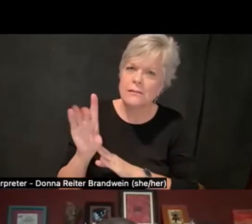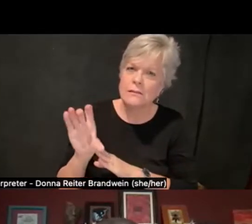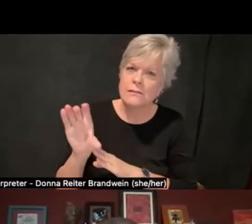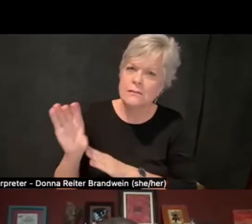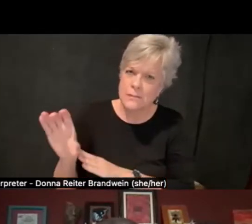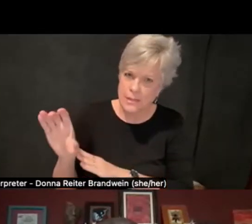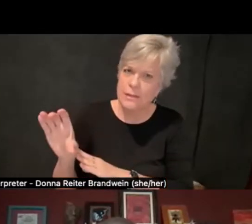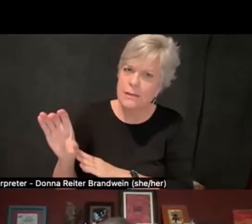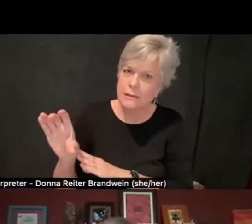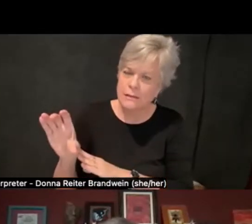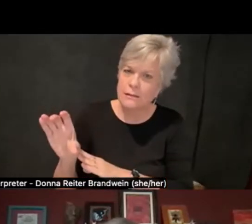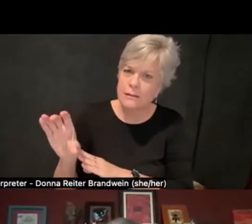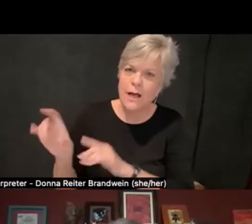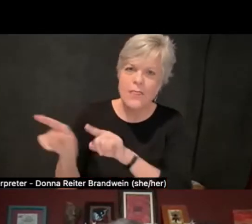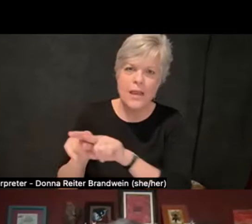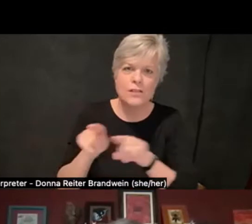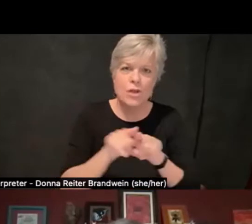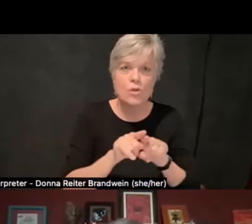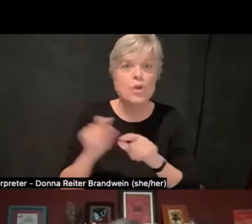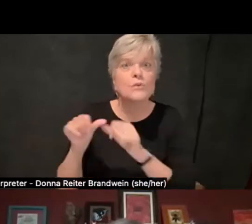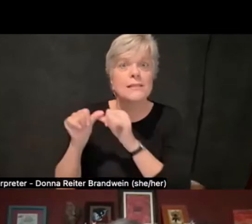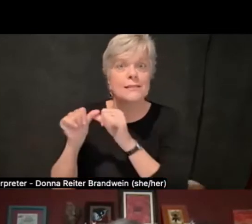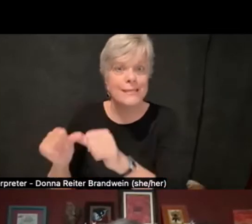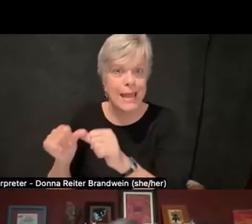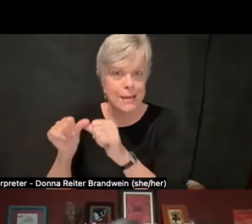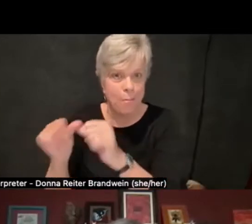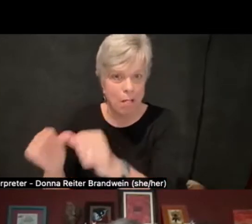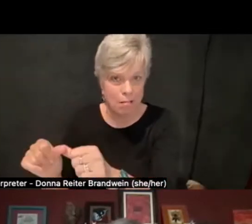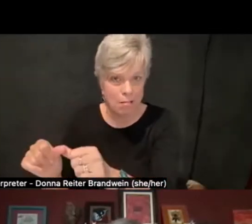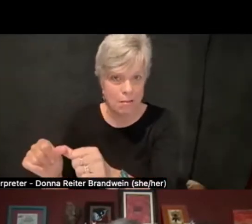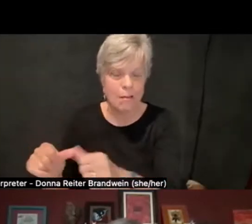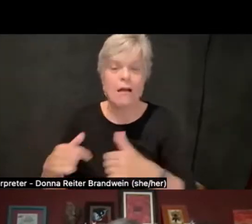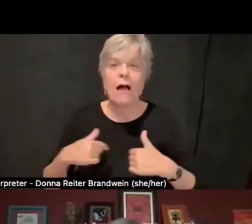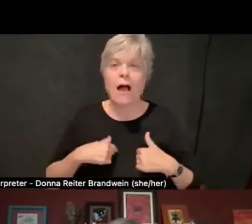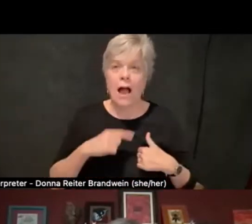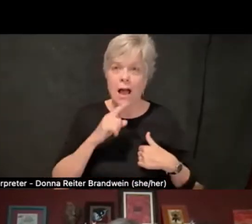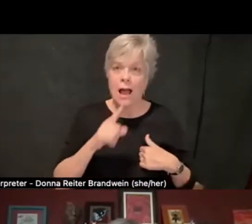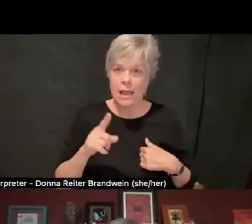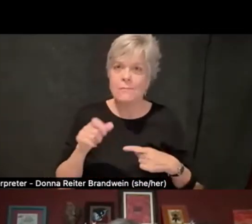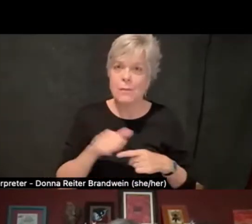that is also sustainable. So I am a practitioner,